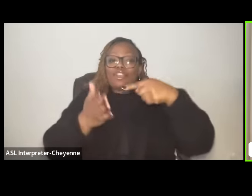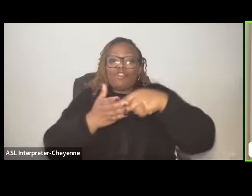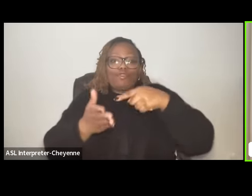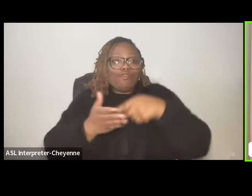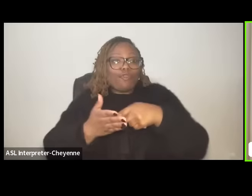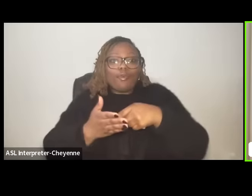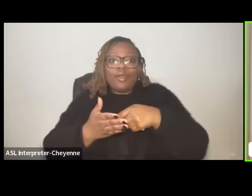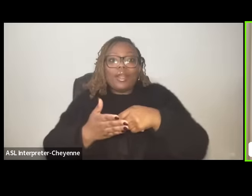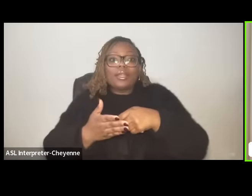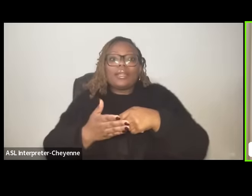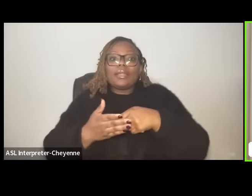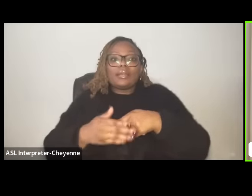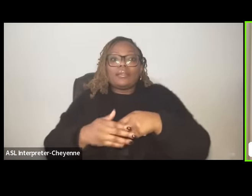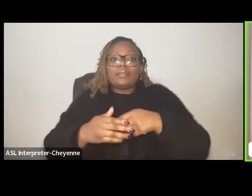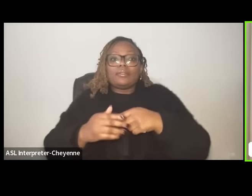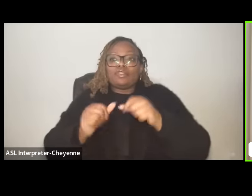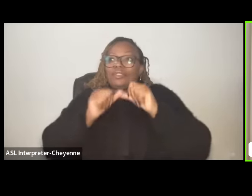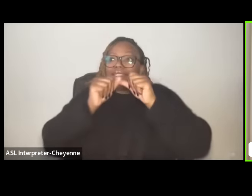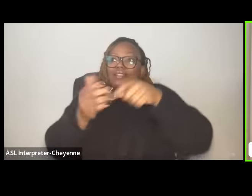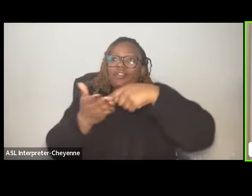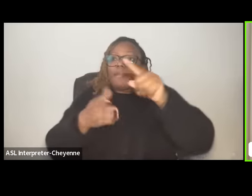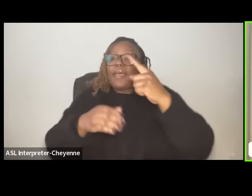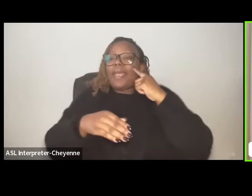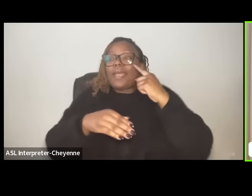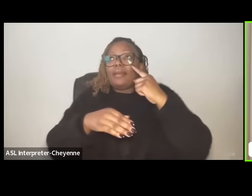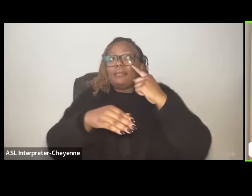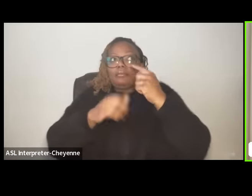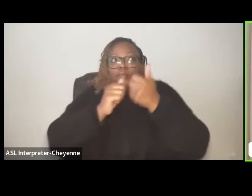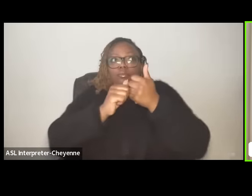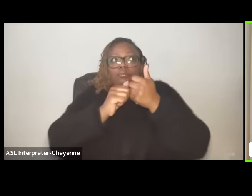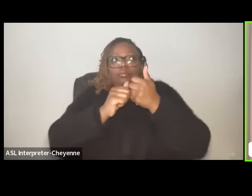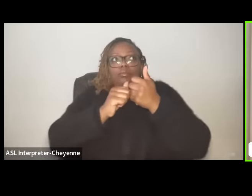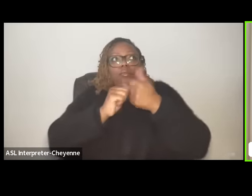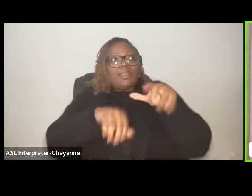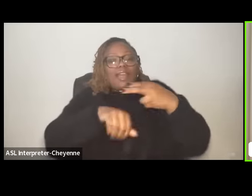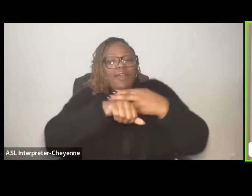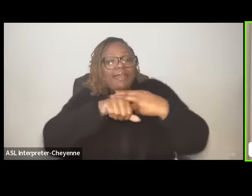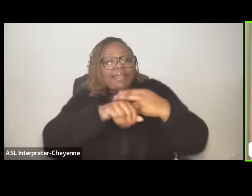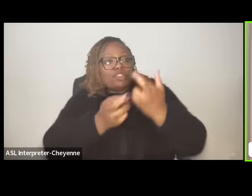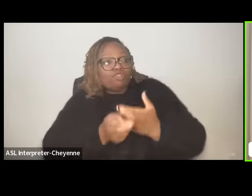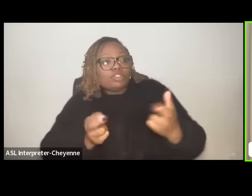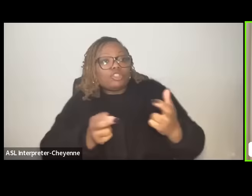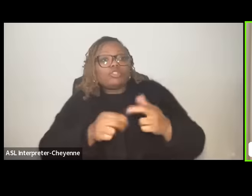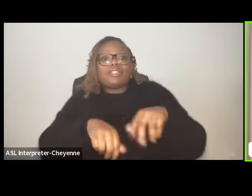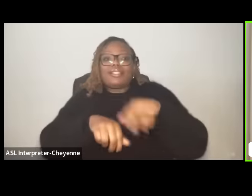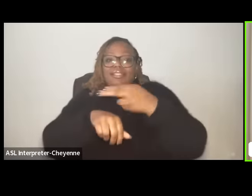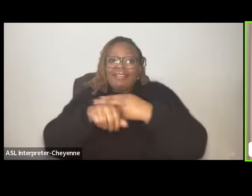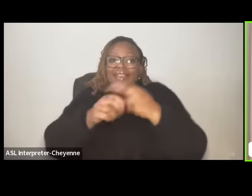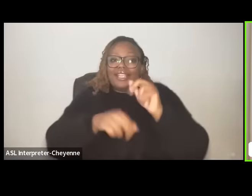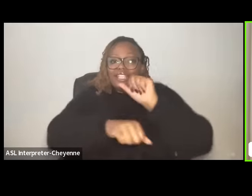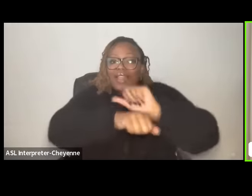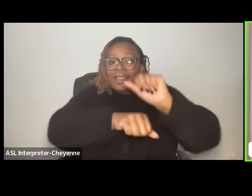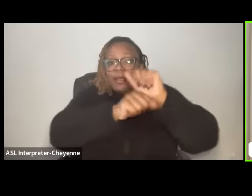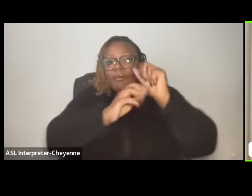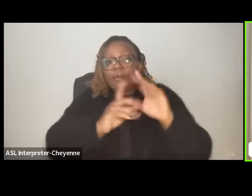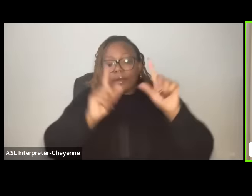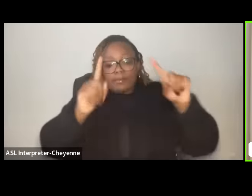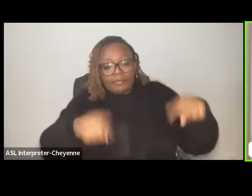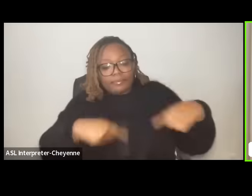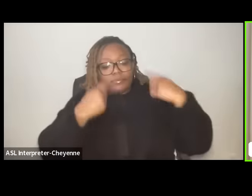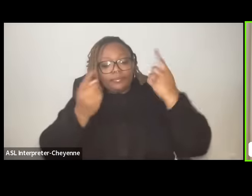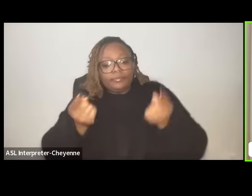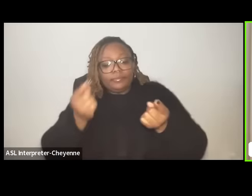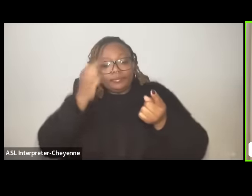empire without Haitian resources and Haitian labor um but since since that that fight we